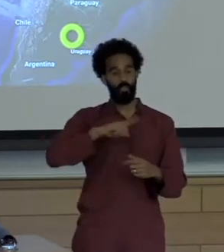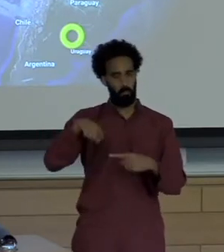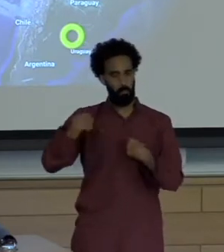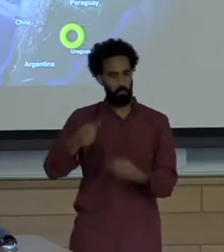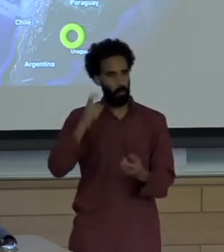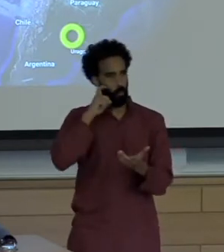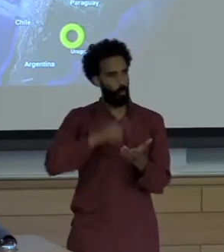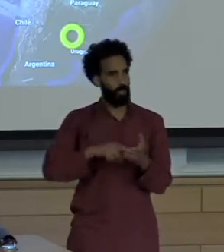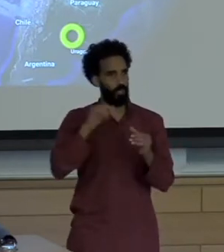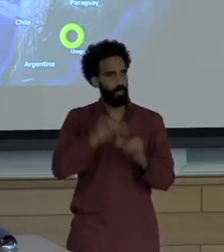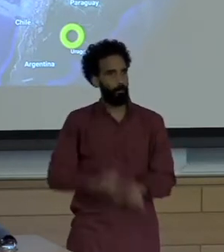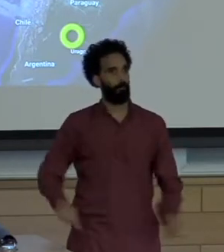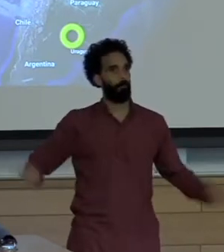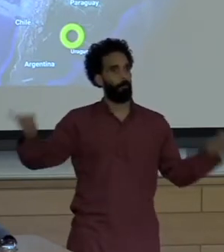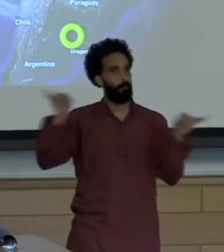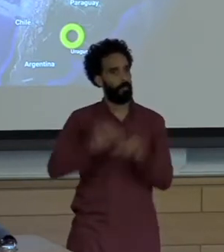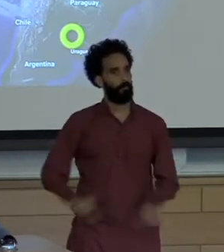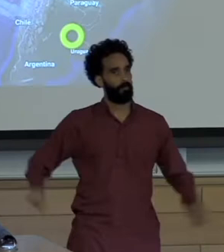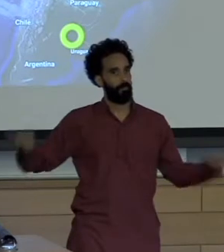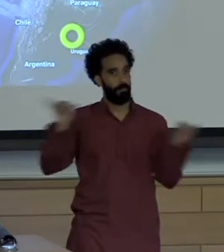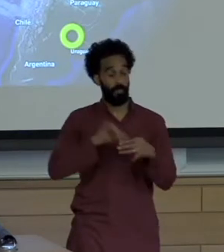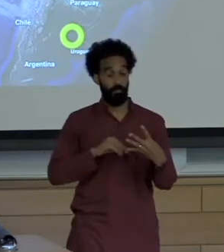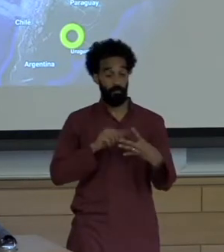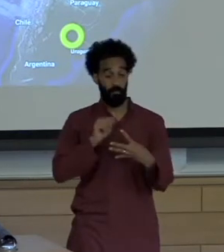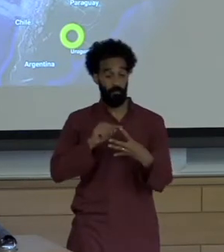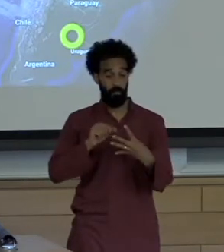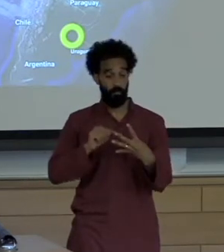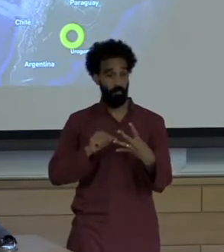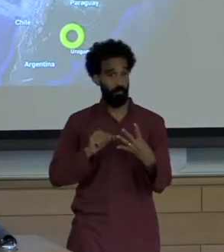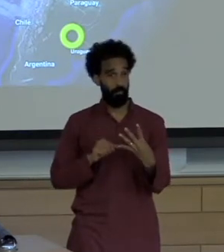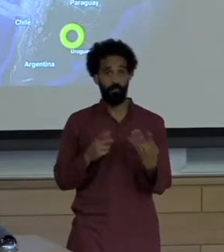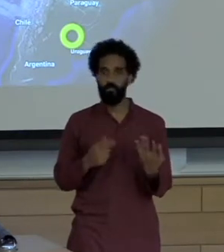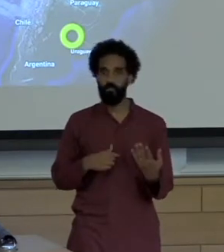I'm going to basically go over a couple of cases briefly and